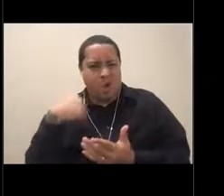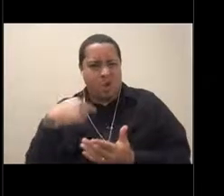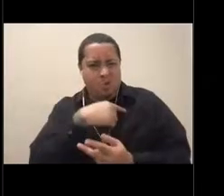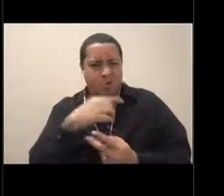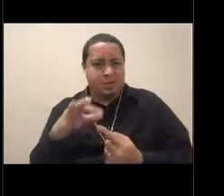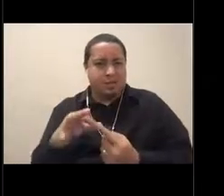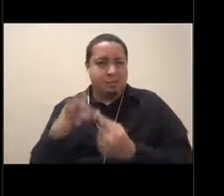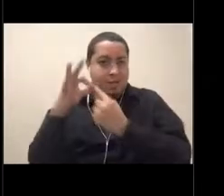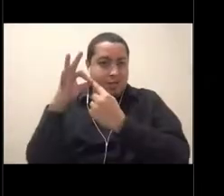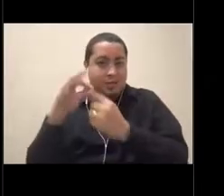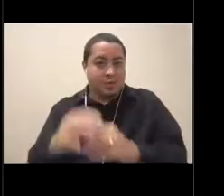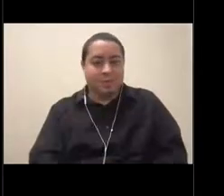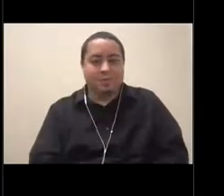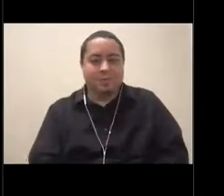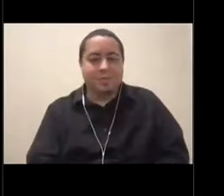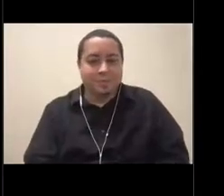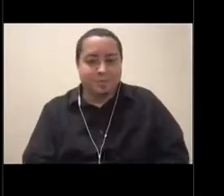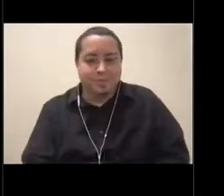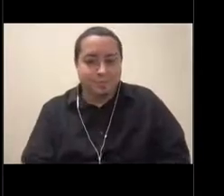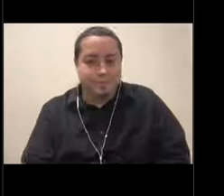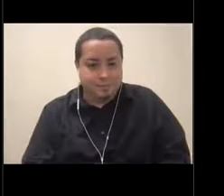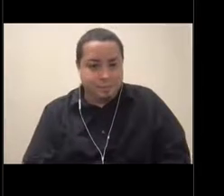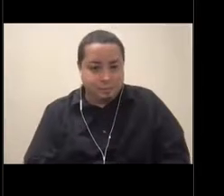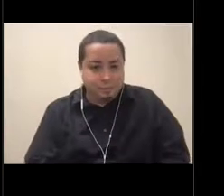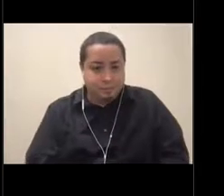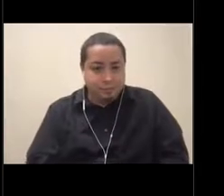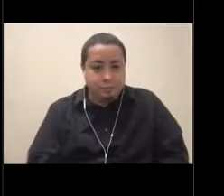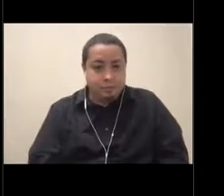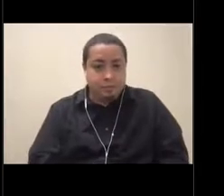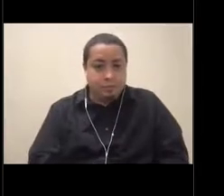So we're going to go back. So we're going to start today